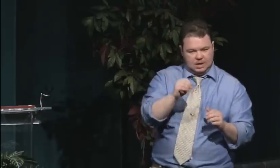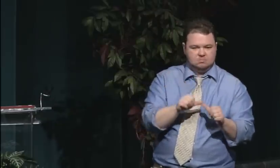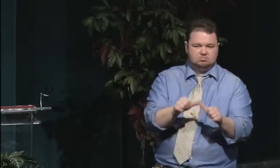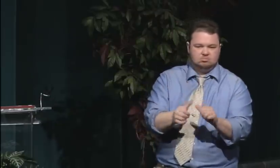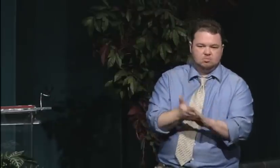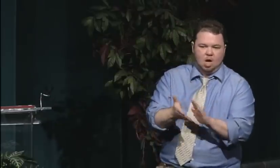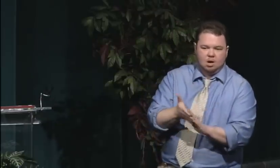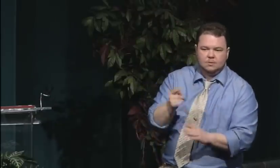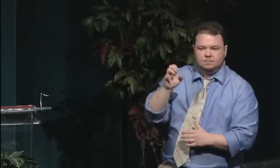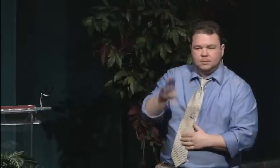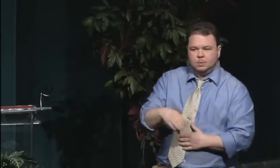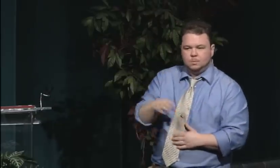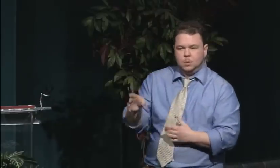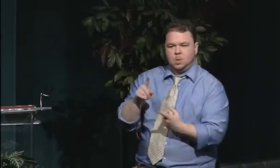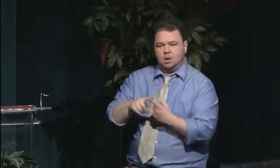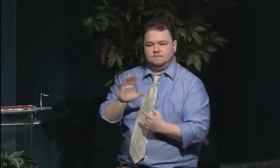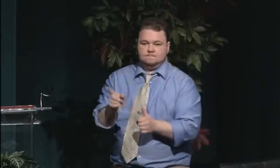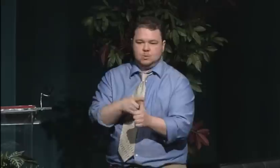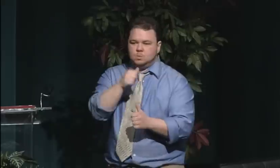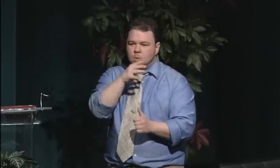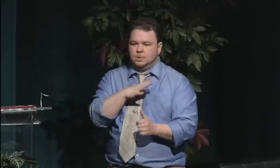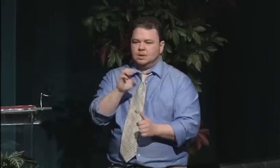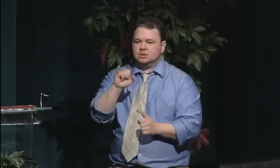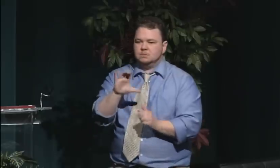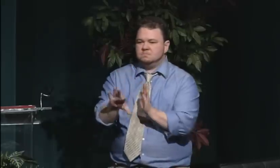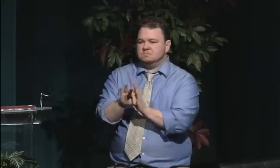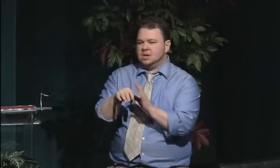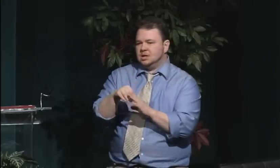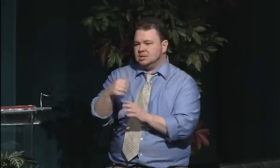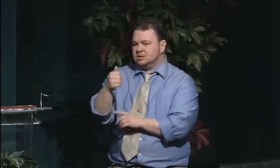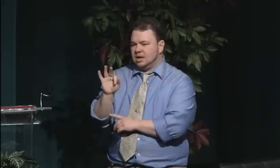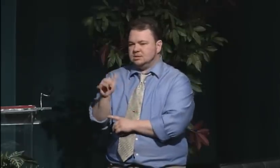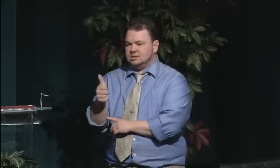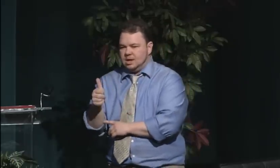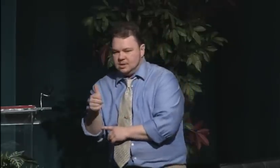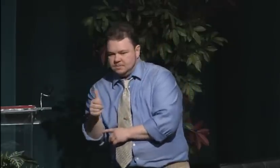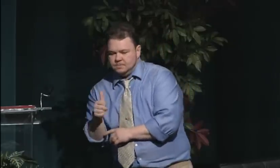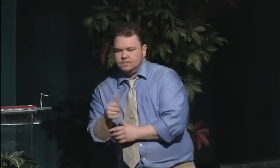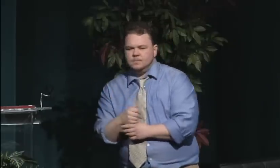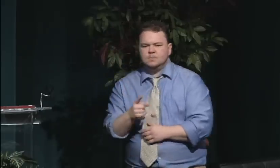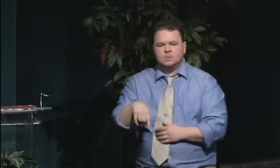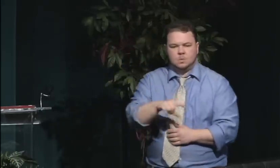so they actively resisted that oppression, in that resistance,